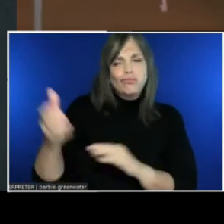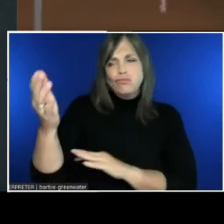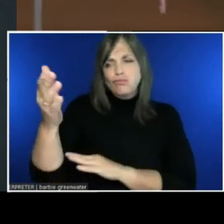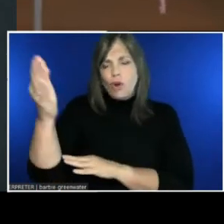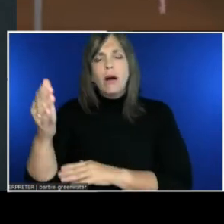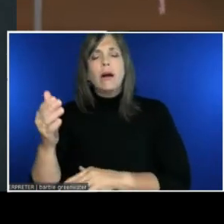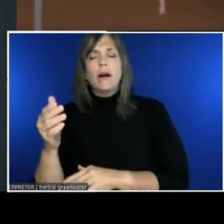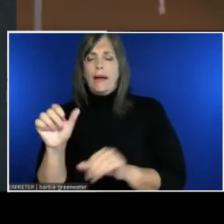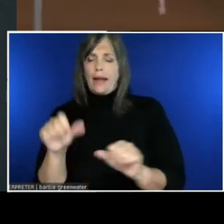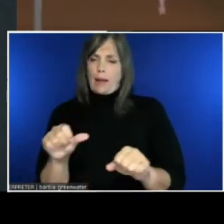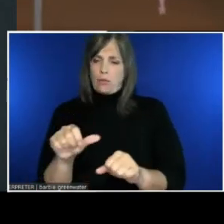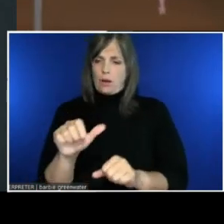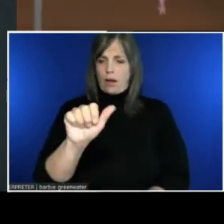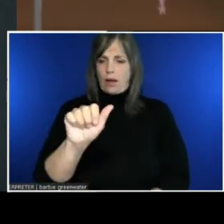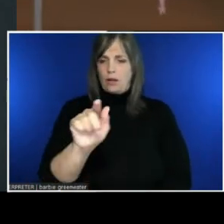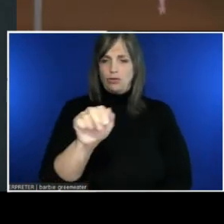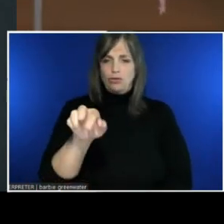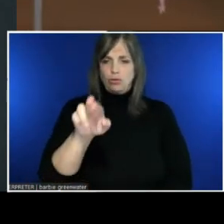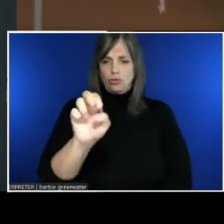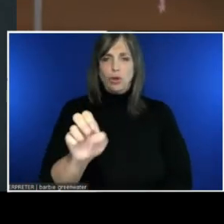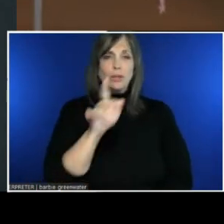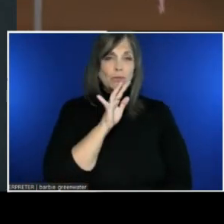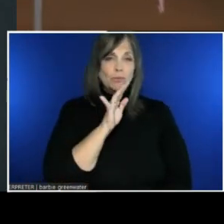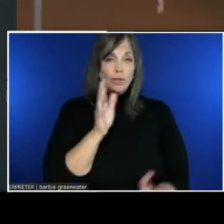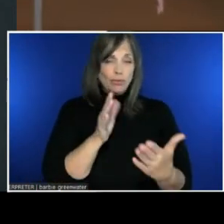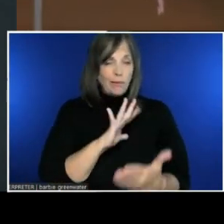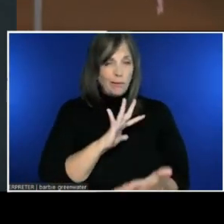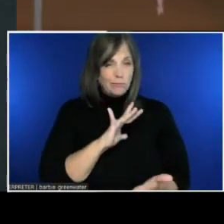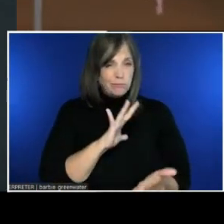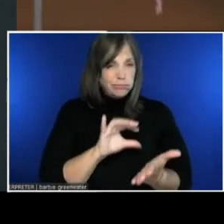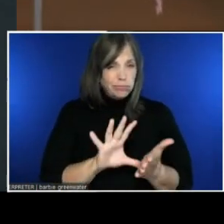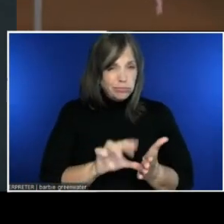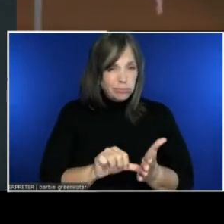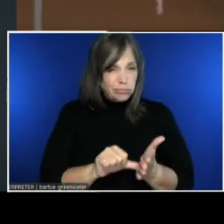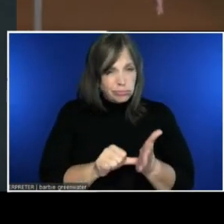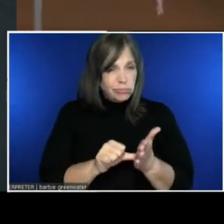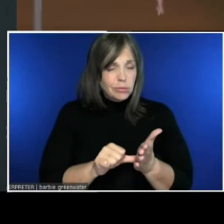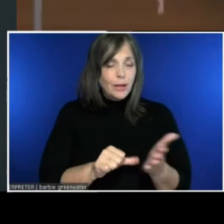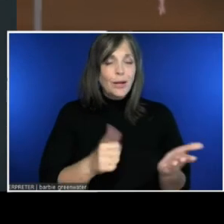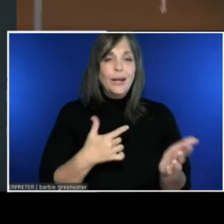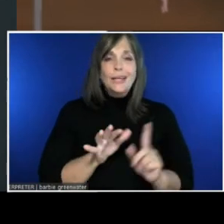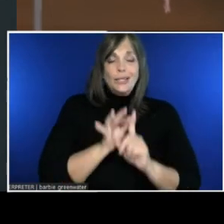Speech Service, particularly in the areas of custom keyword creation, you can create